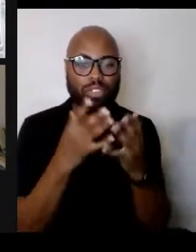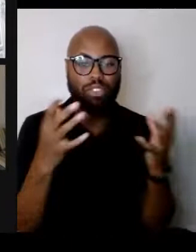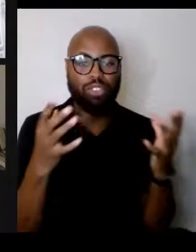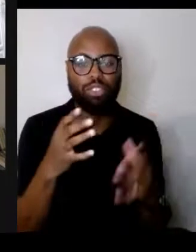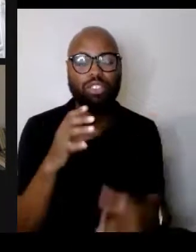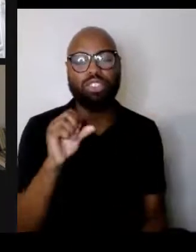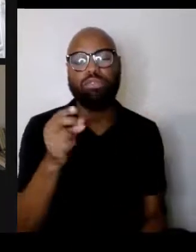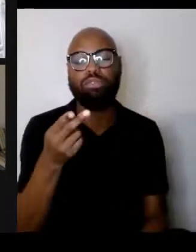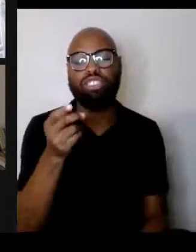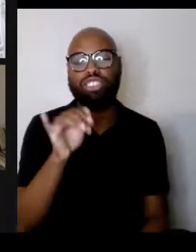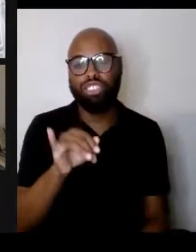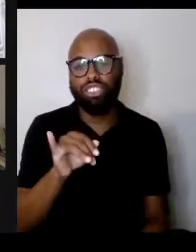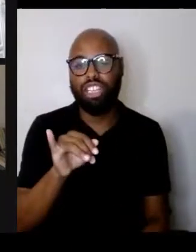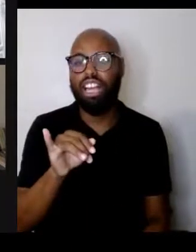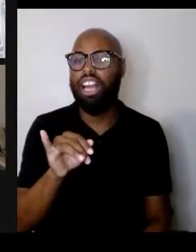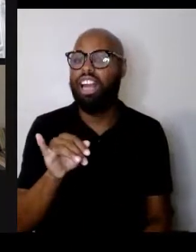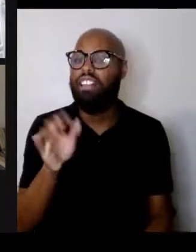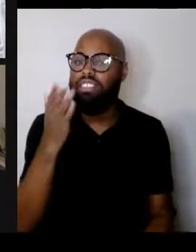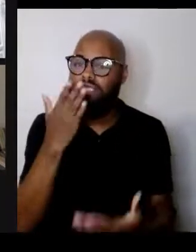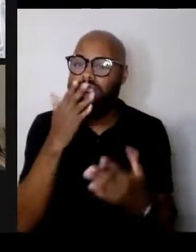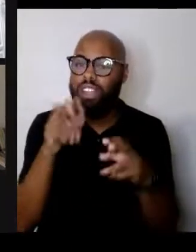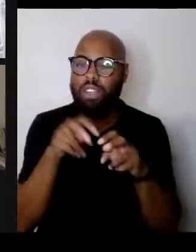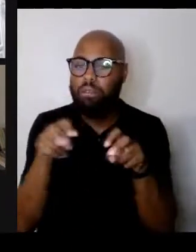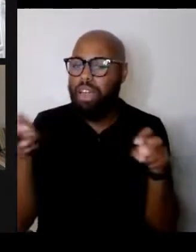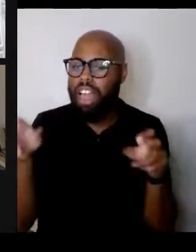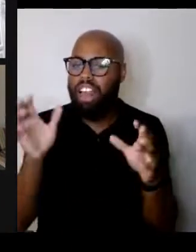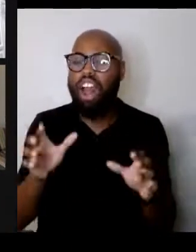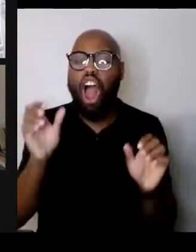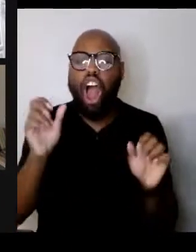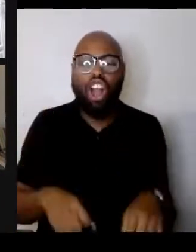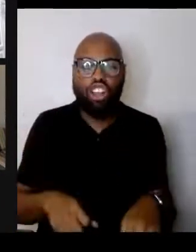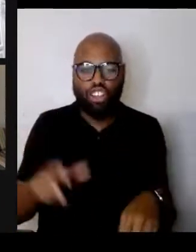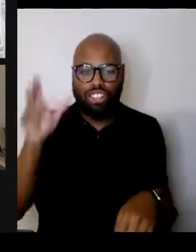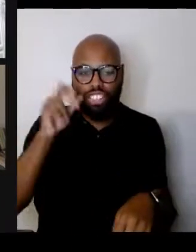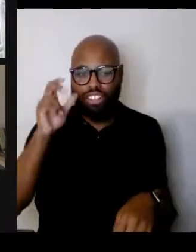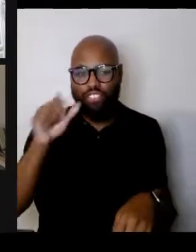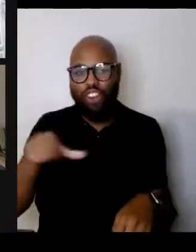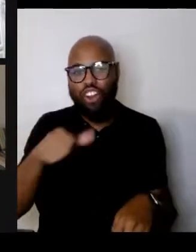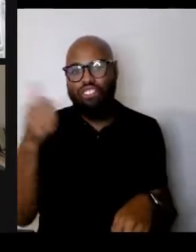I could've listened for another hour and I don't think that I'm alone in that.